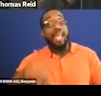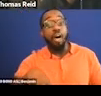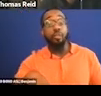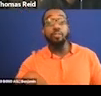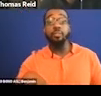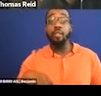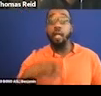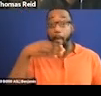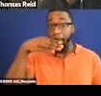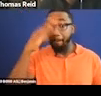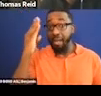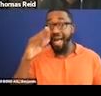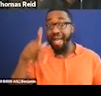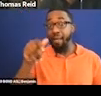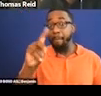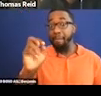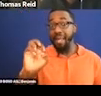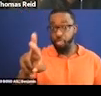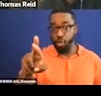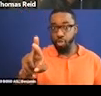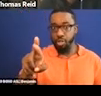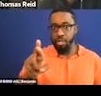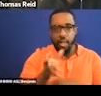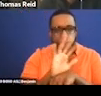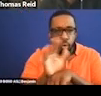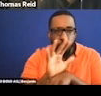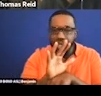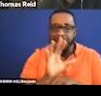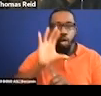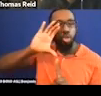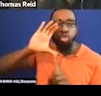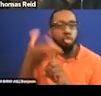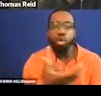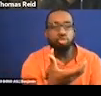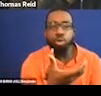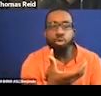It was beautiful blackness on screen, not just the visuals, but in the way we were represented.